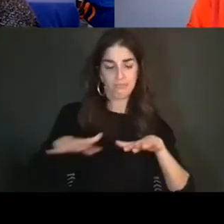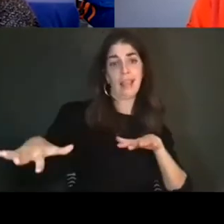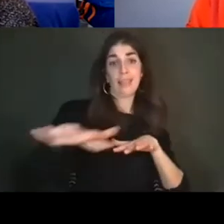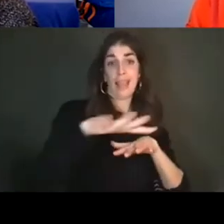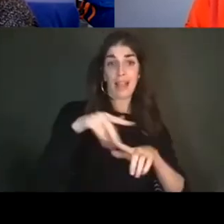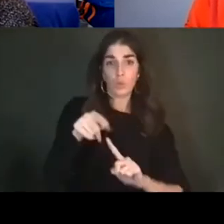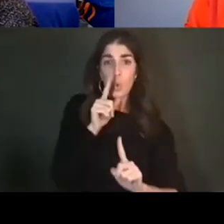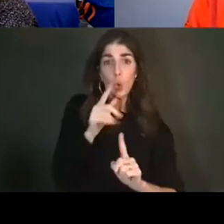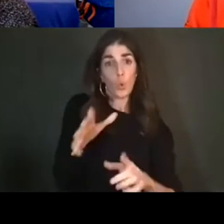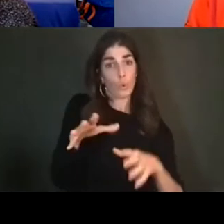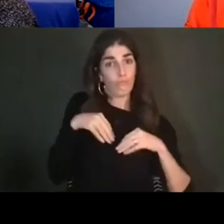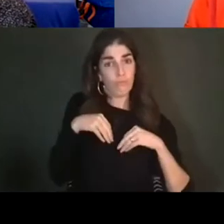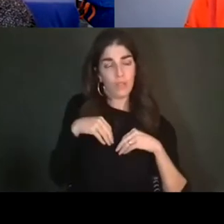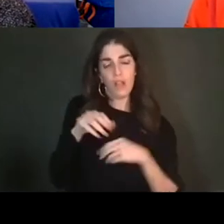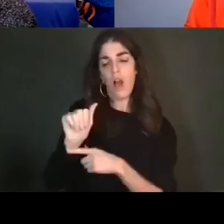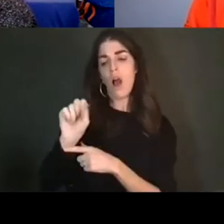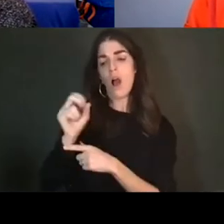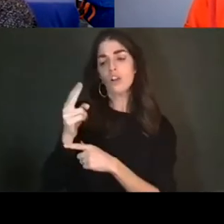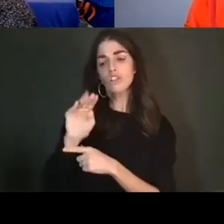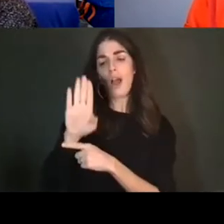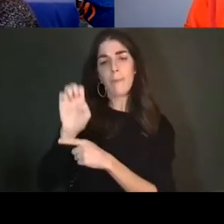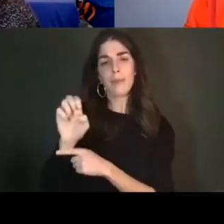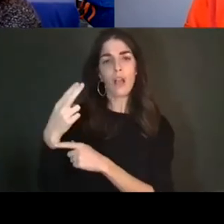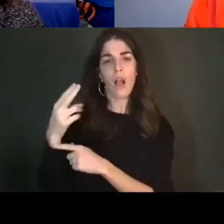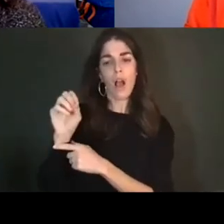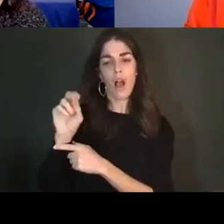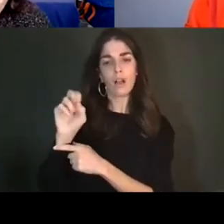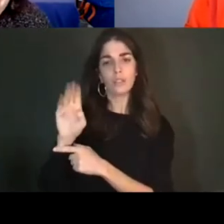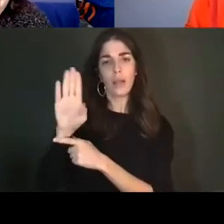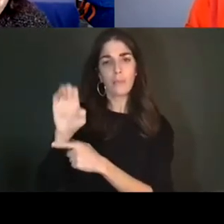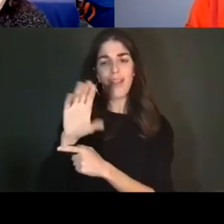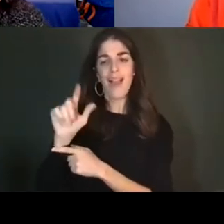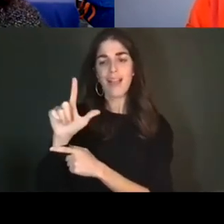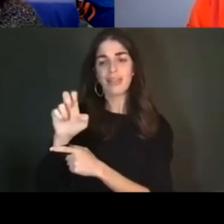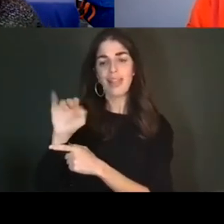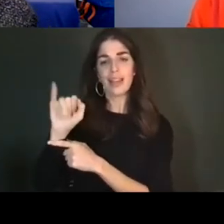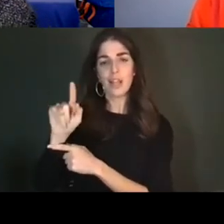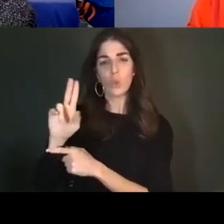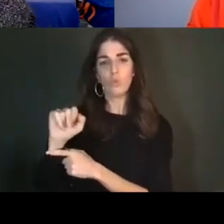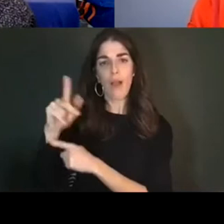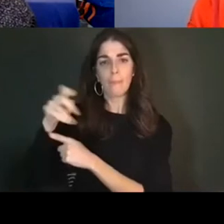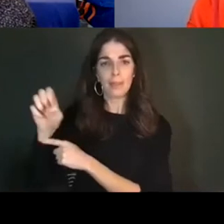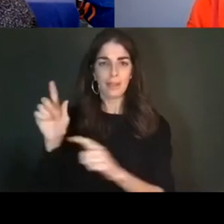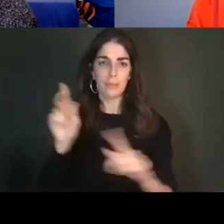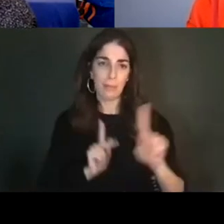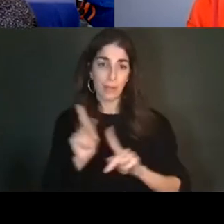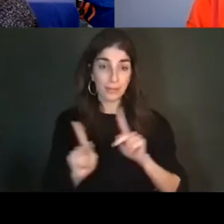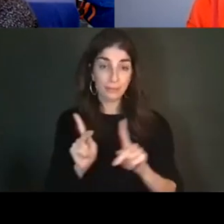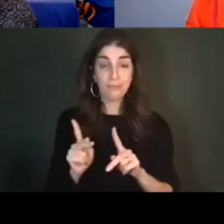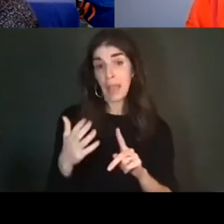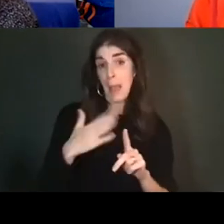Anishinaabe, the Haudenosaunee, and the Leni-Lunaape peoples. My image description is that of a